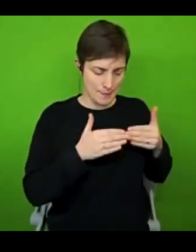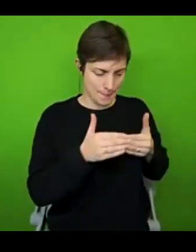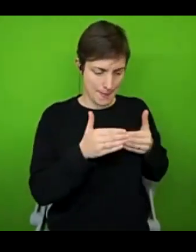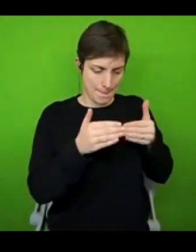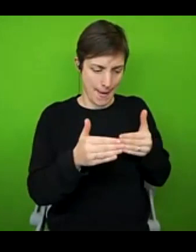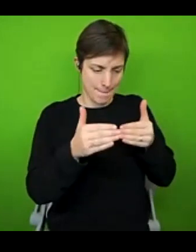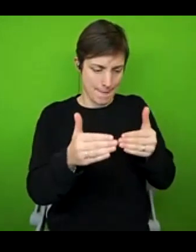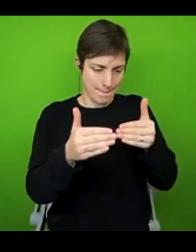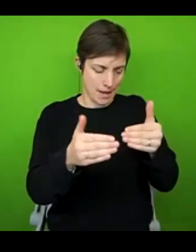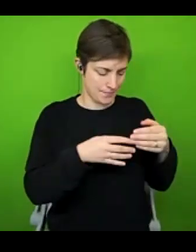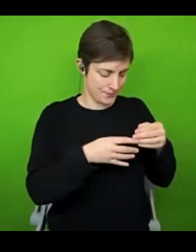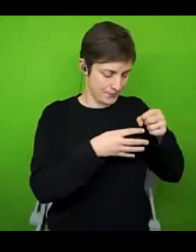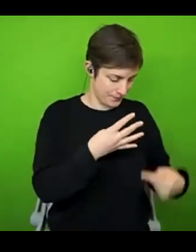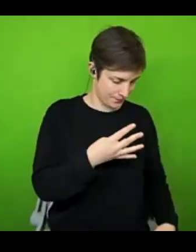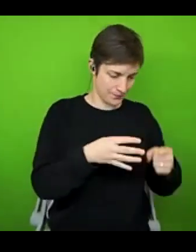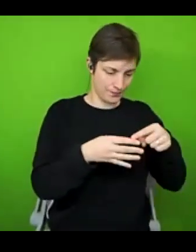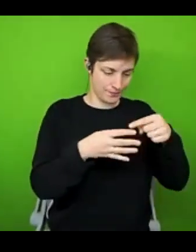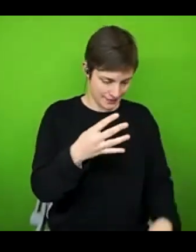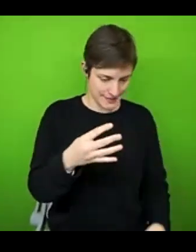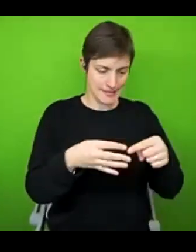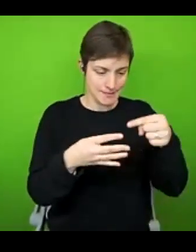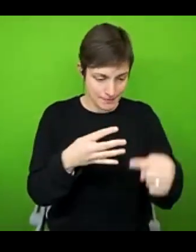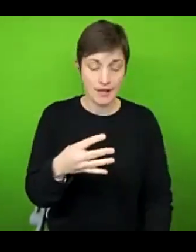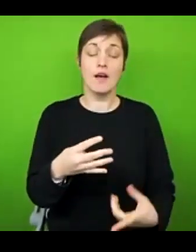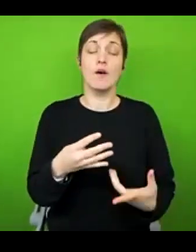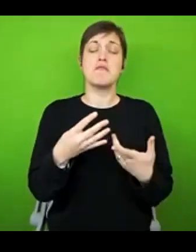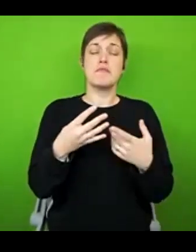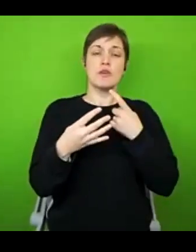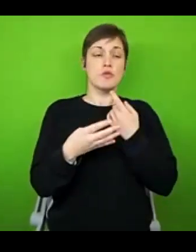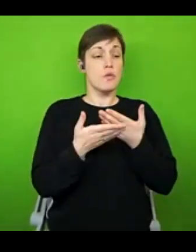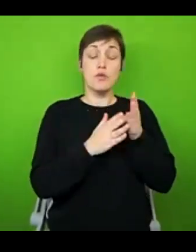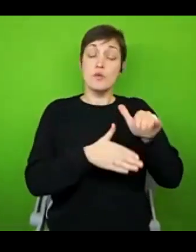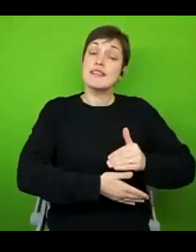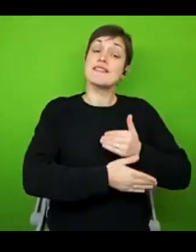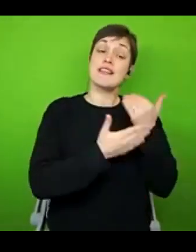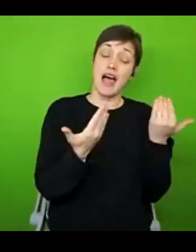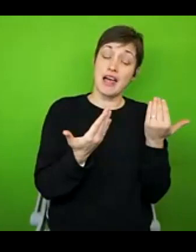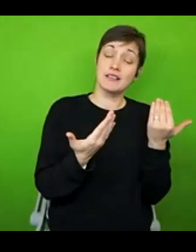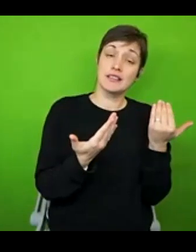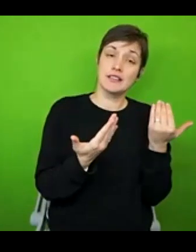sometimes where I can I spread them out over the day instead. So I've learned to let go of the fear that my kitchen isn't